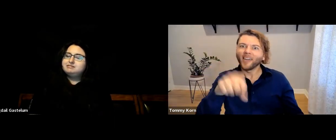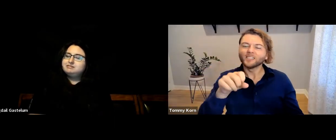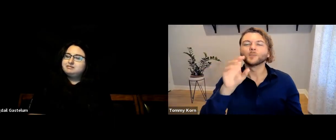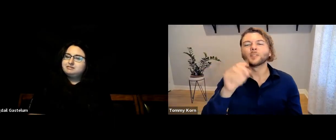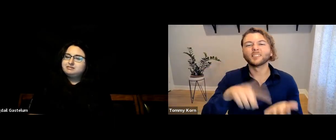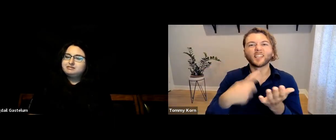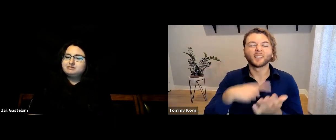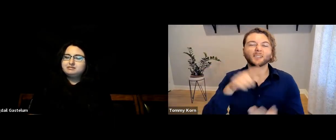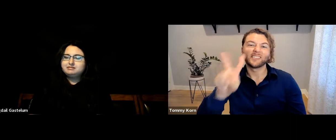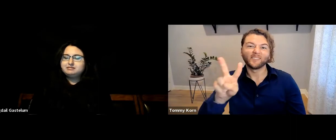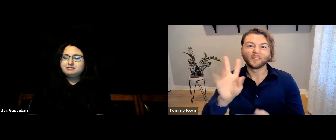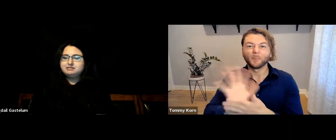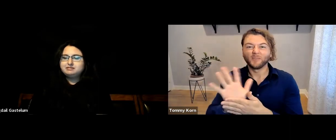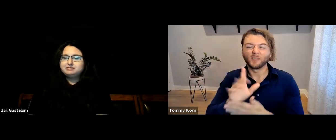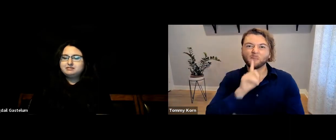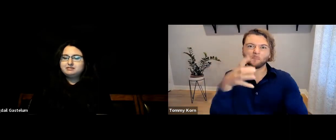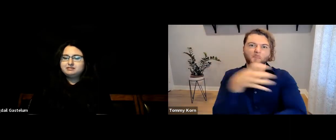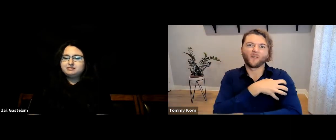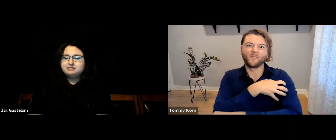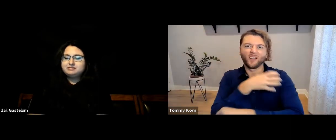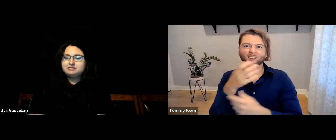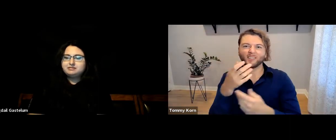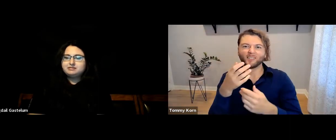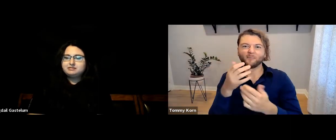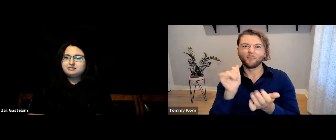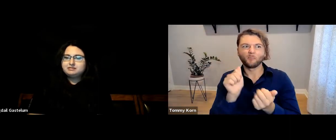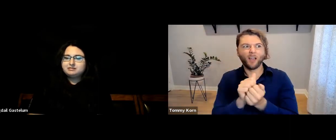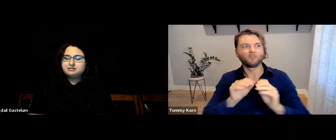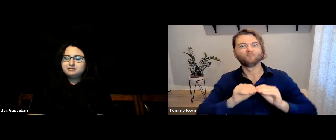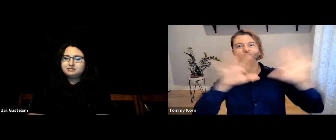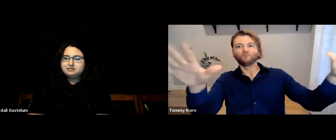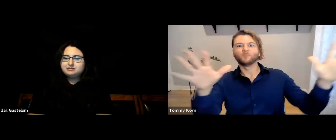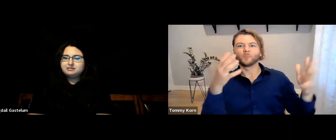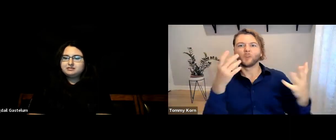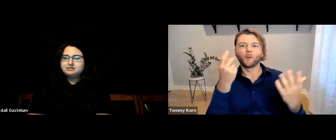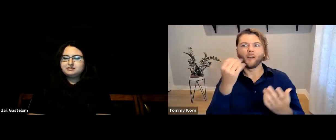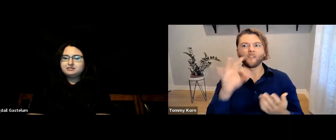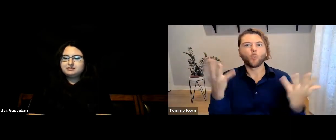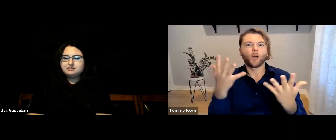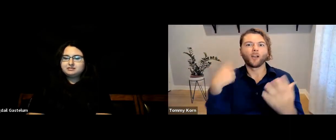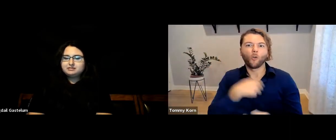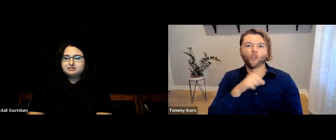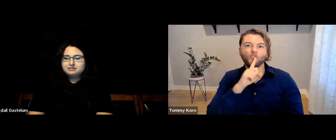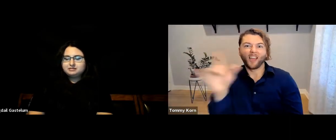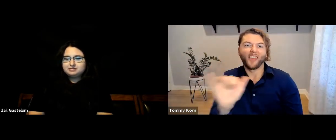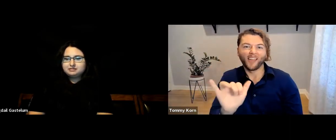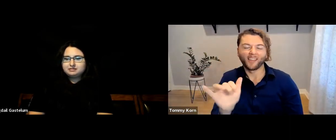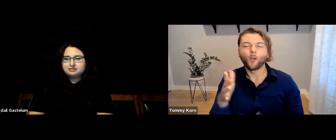And we are! TV and movies can be an incredibly powerful tool in terms of portraying what we’re really like.